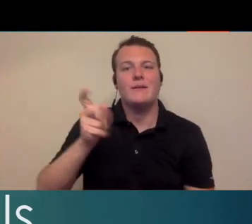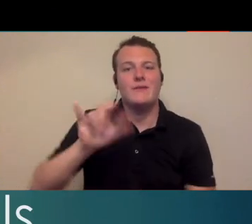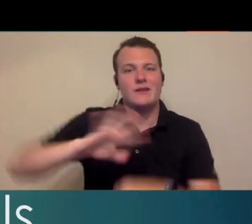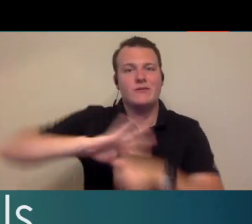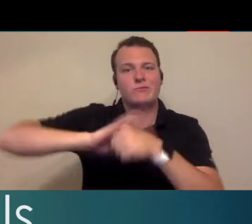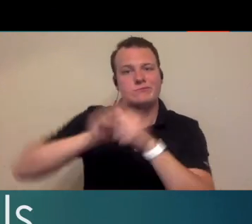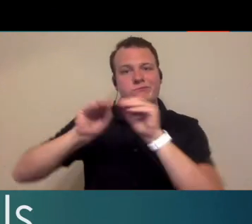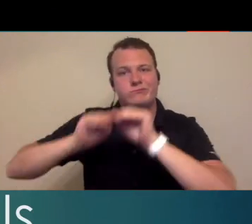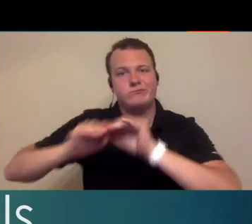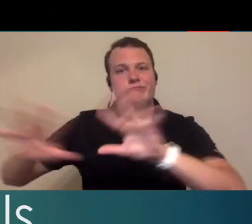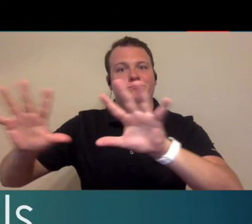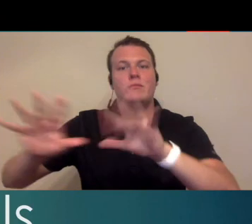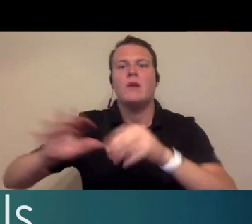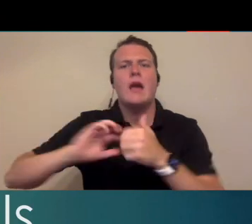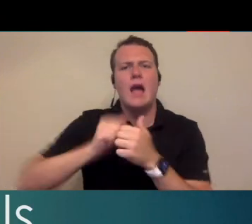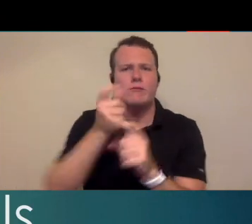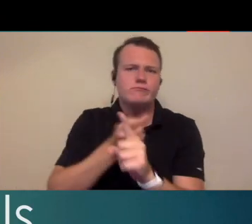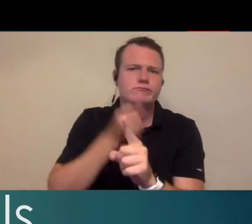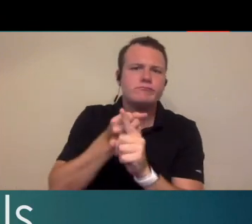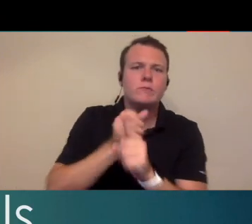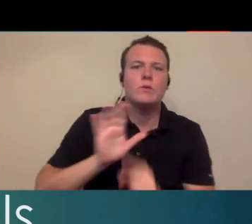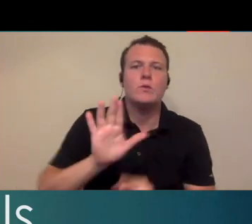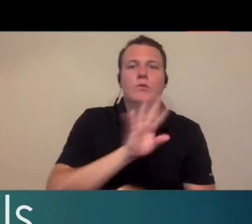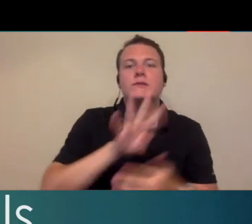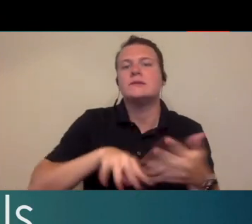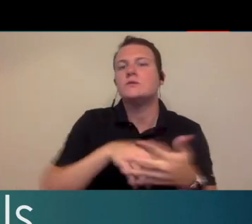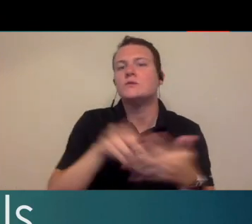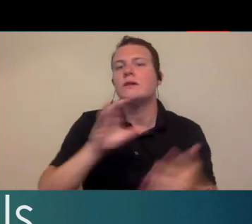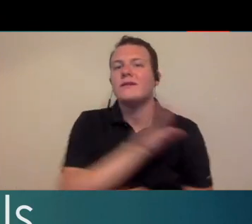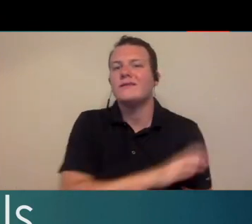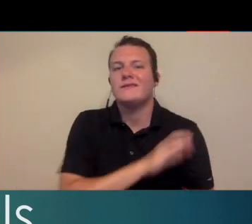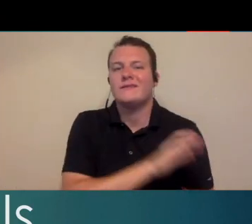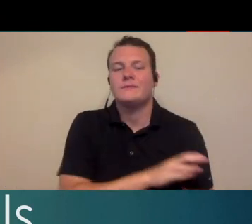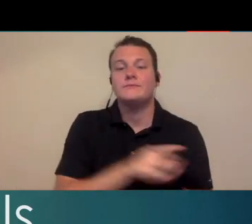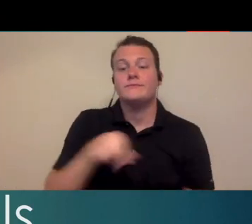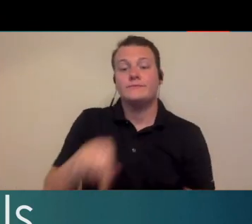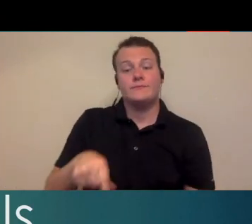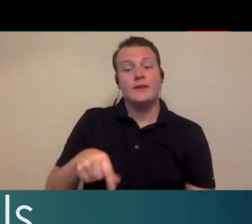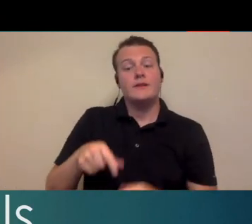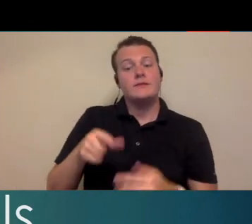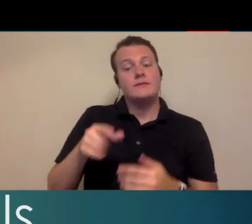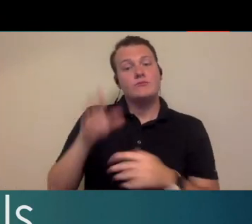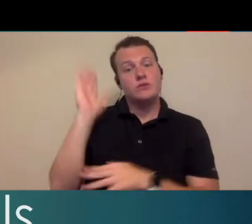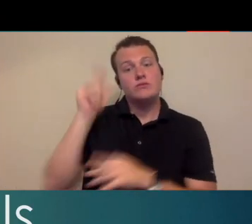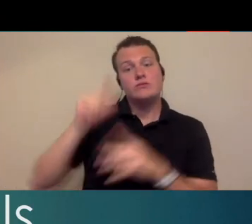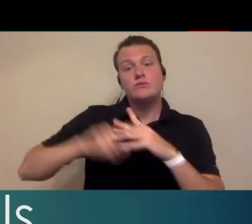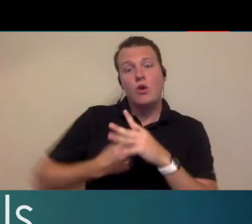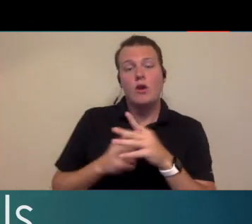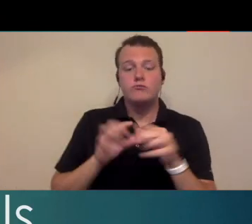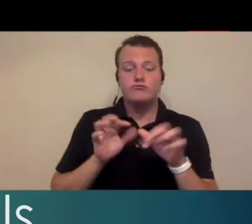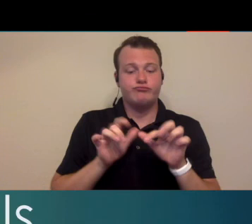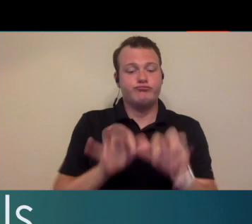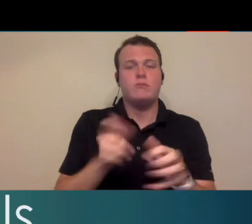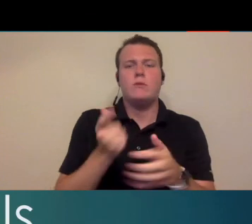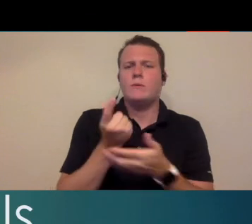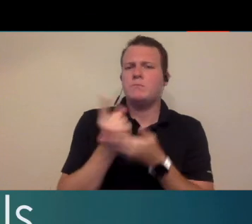pandemic and how that's changed everybody's scheduling for clinics you know I when I first started working on this presentation which was just a